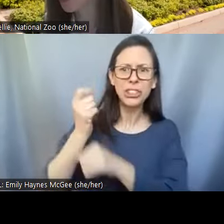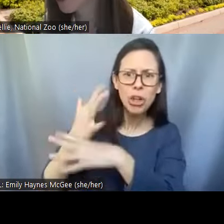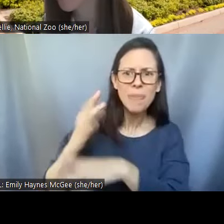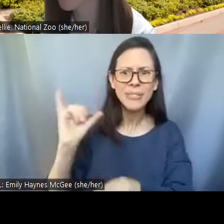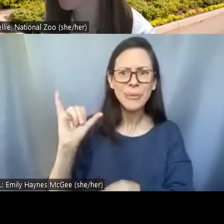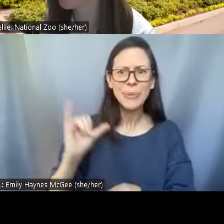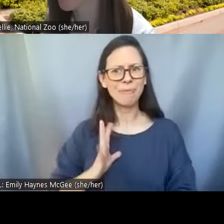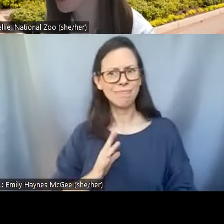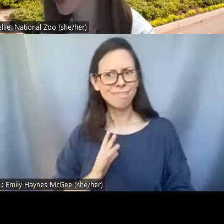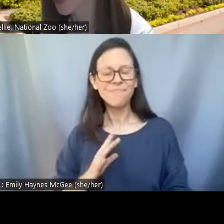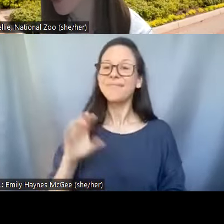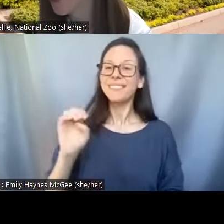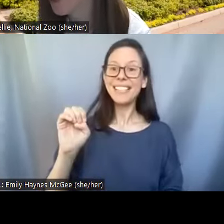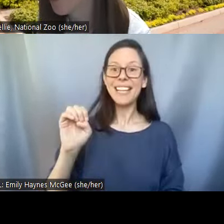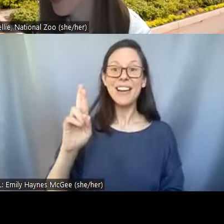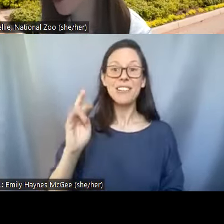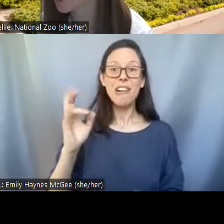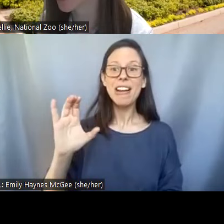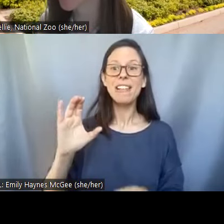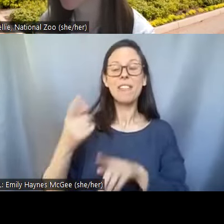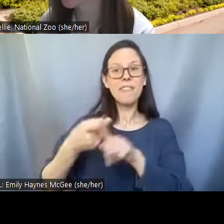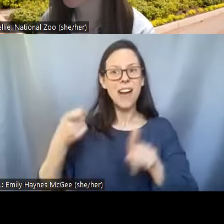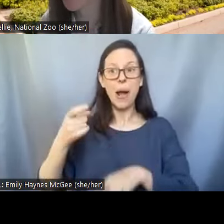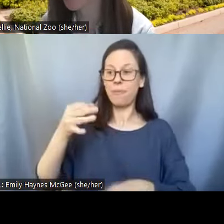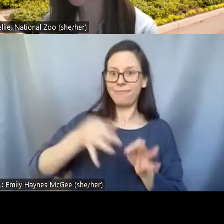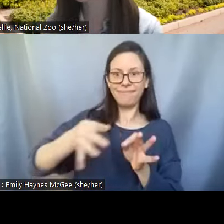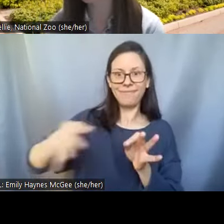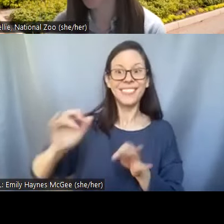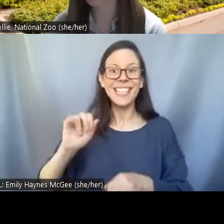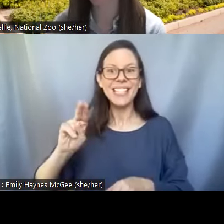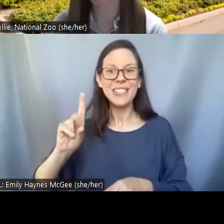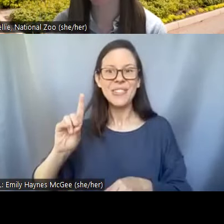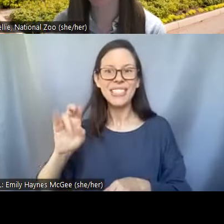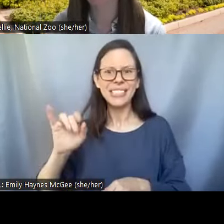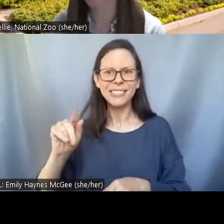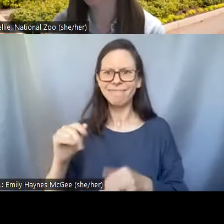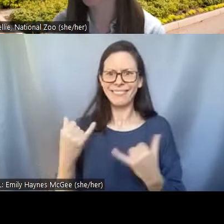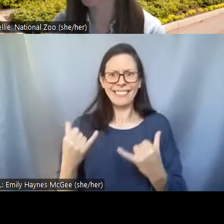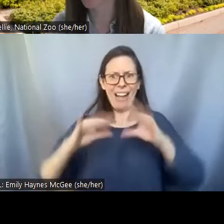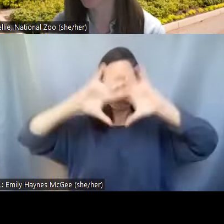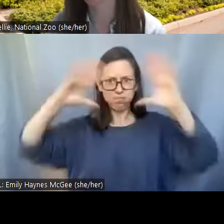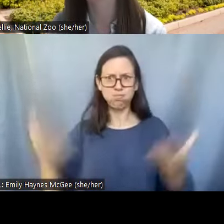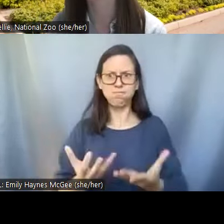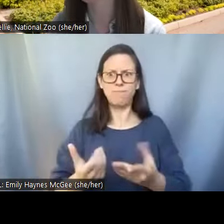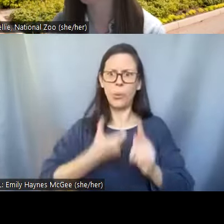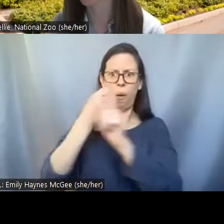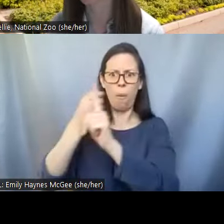Eric from Indonesia. We are just spanning the globe today and I am just so excited that you have